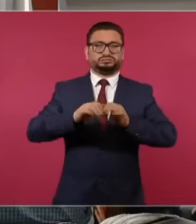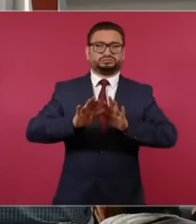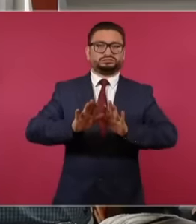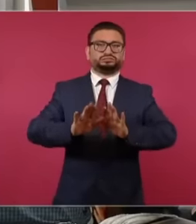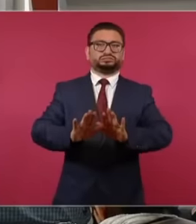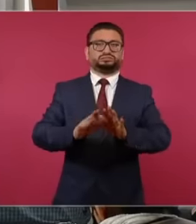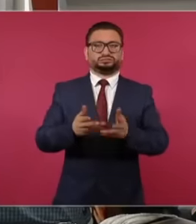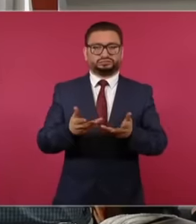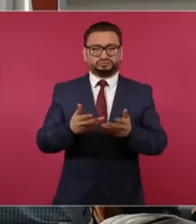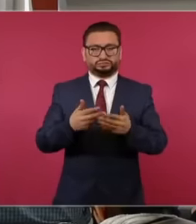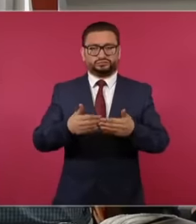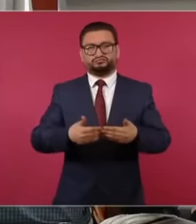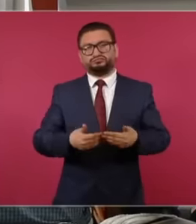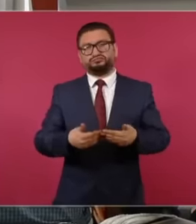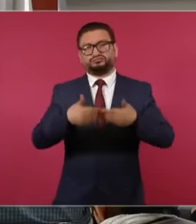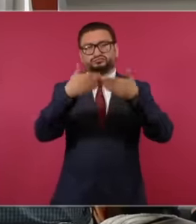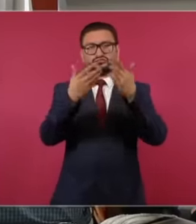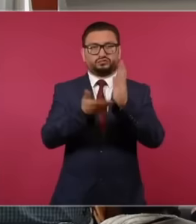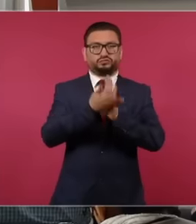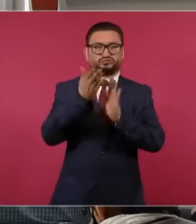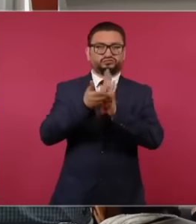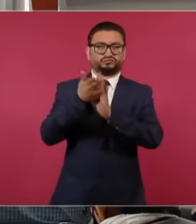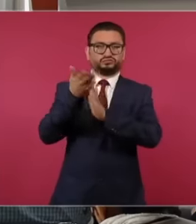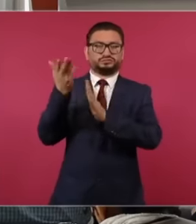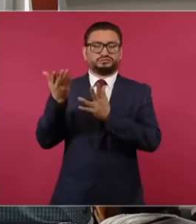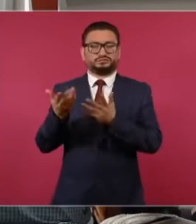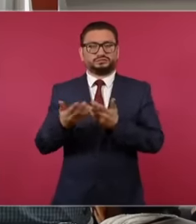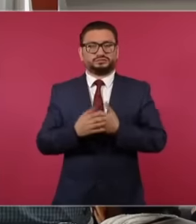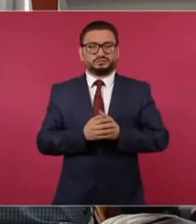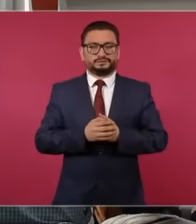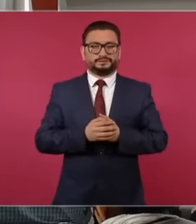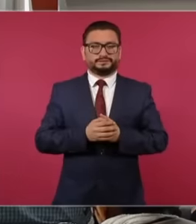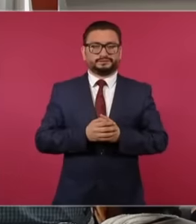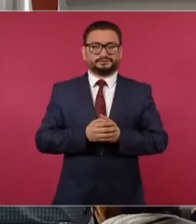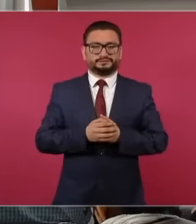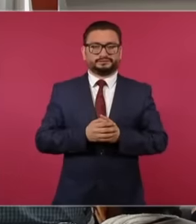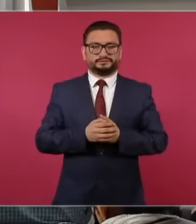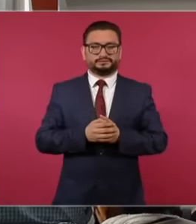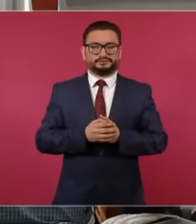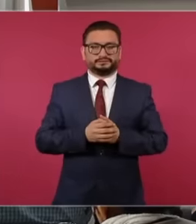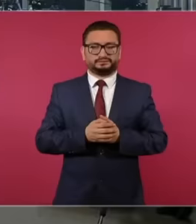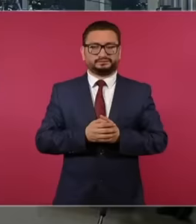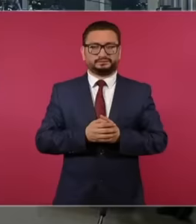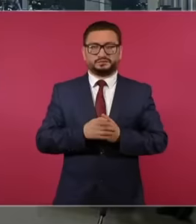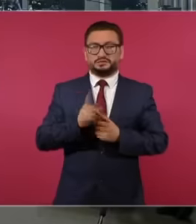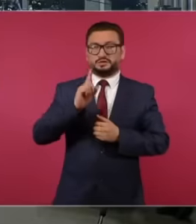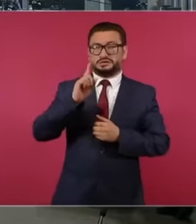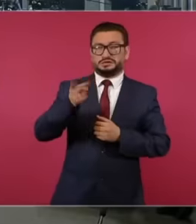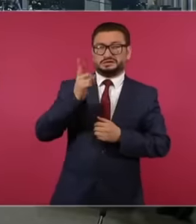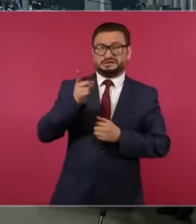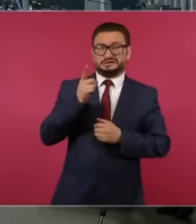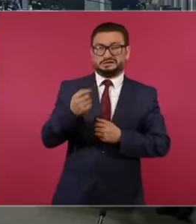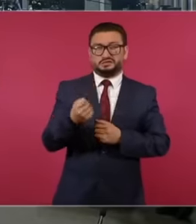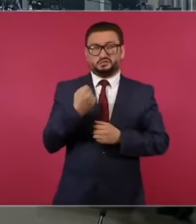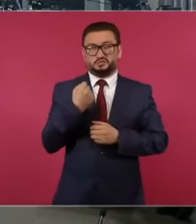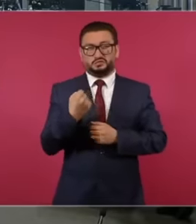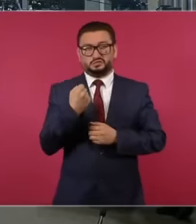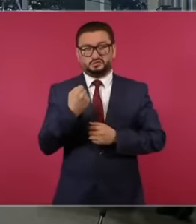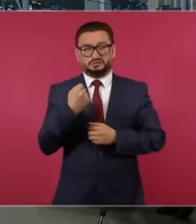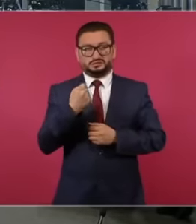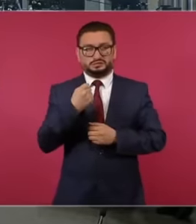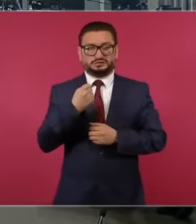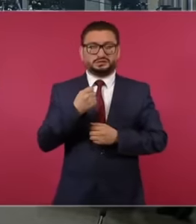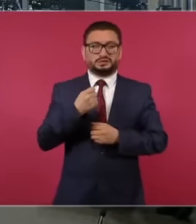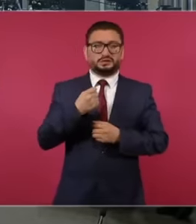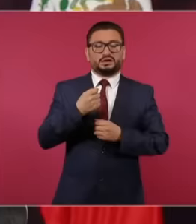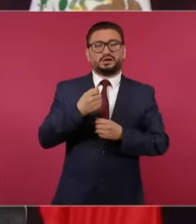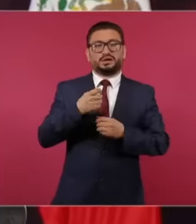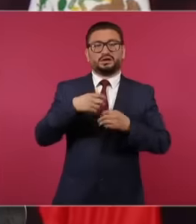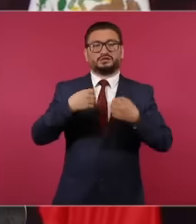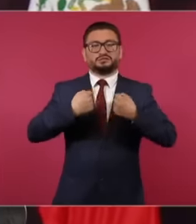walls, heavy-handed threats, militarization of borders,